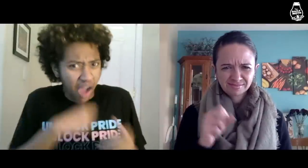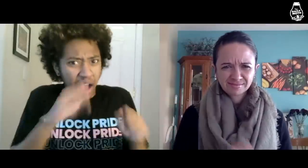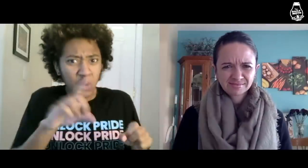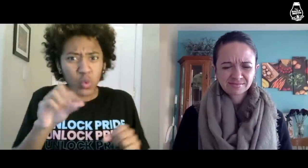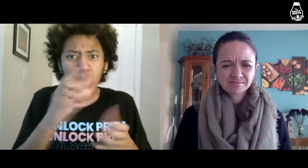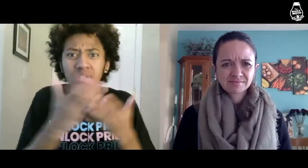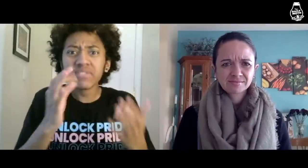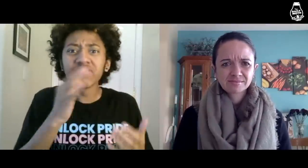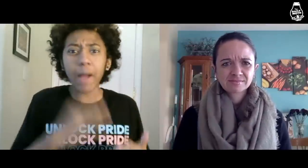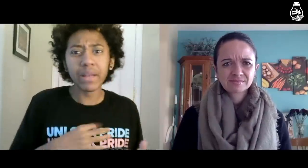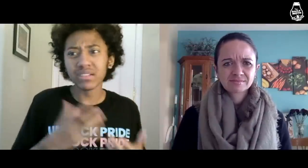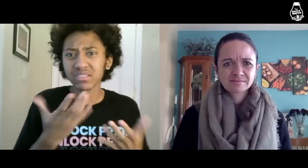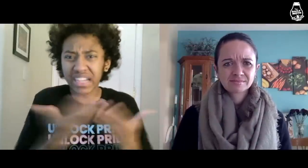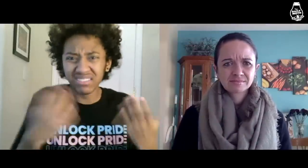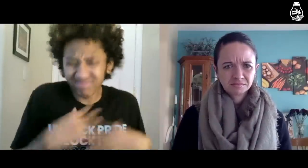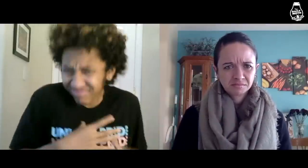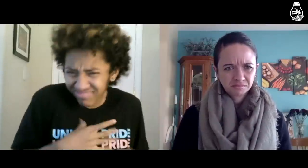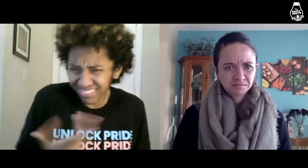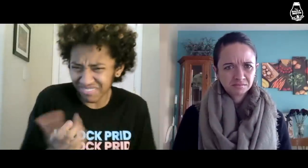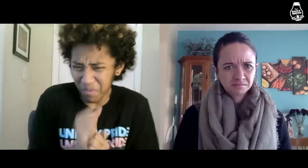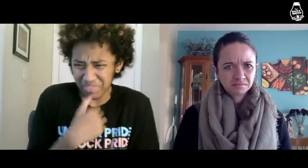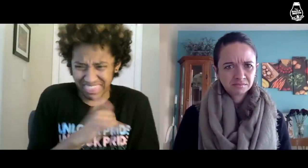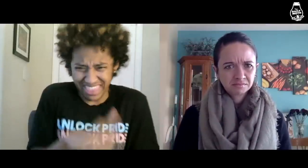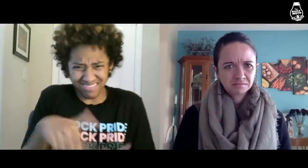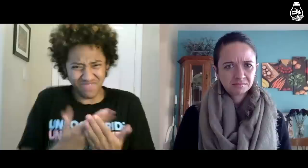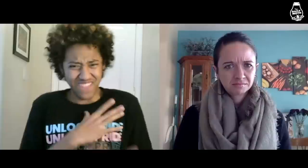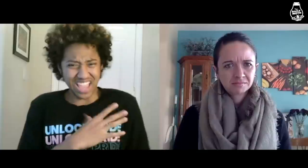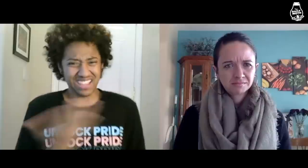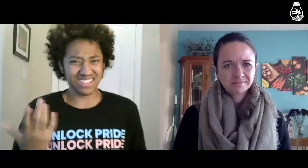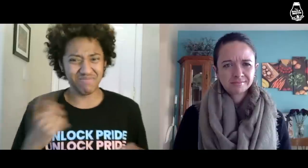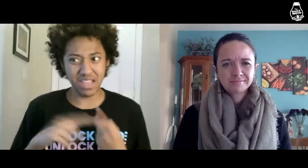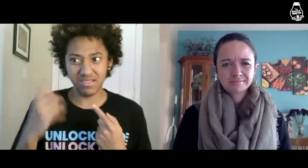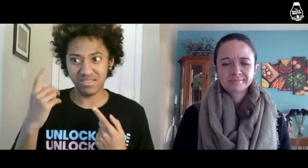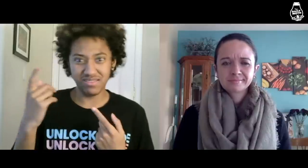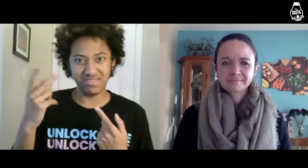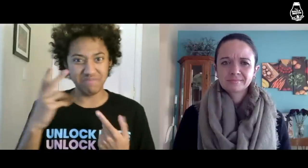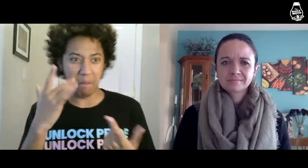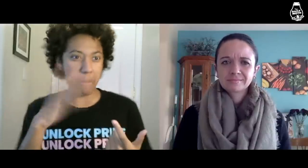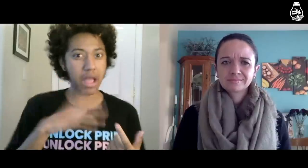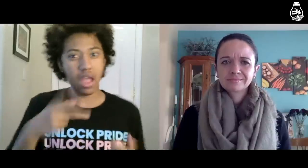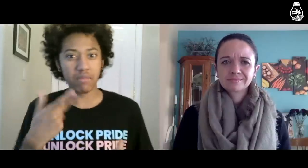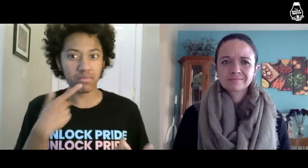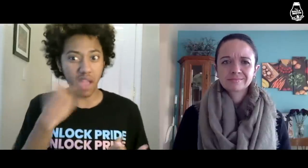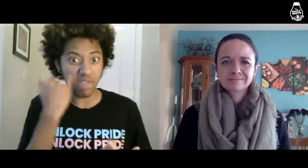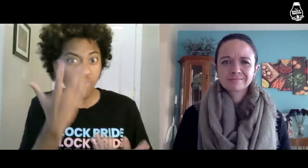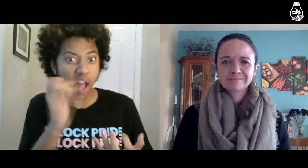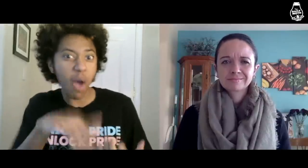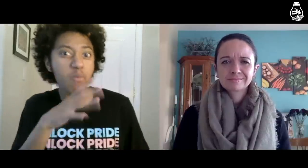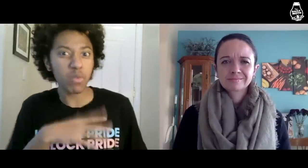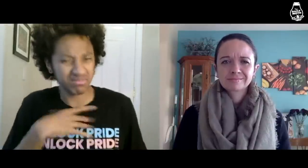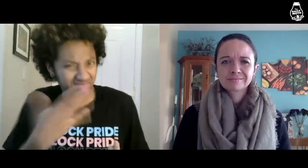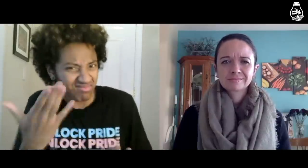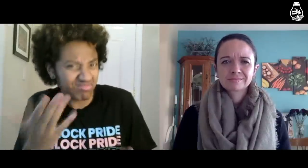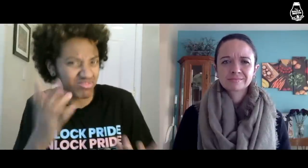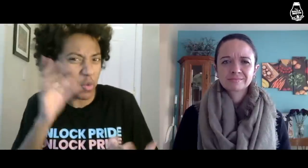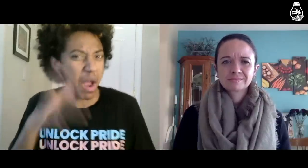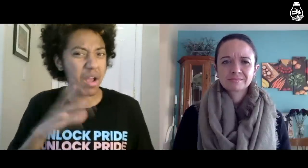That’s fine. I can do feminine things. That’s okay. All of that is fine. But people make comments about having to man up,